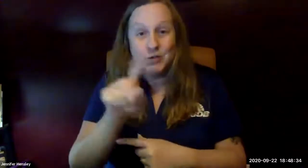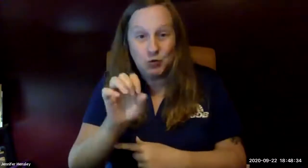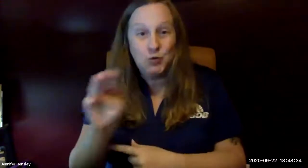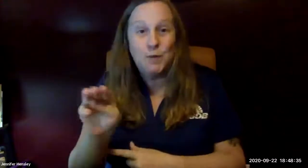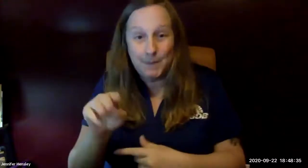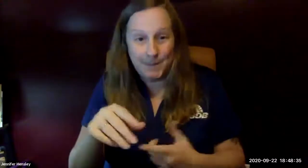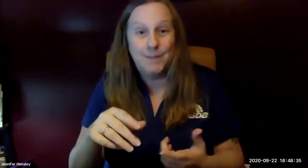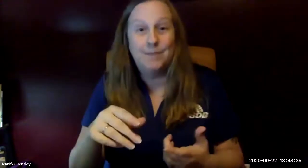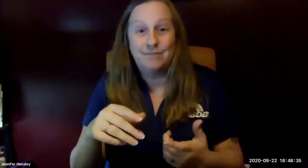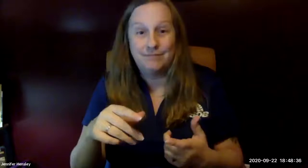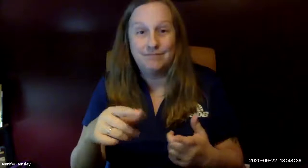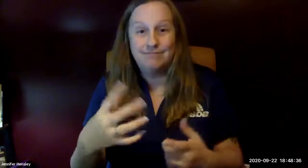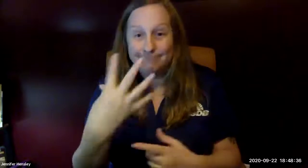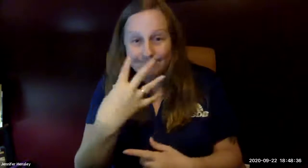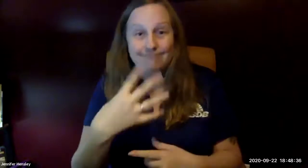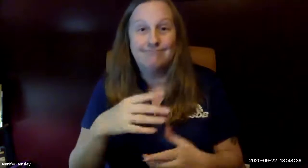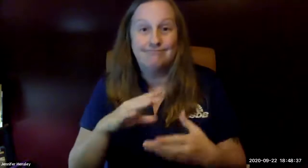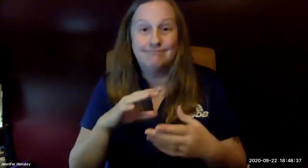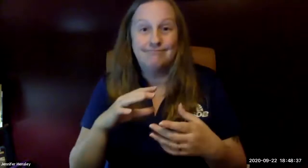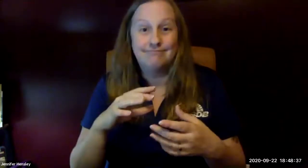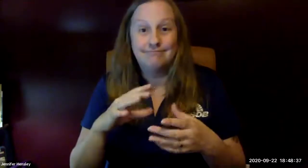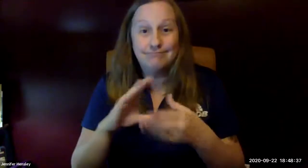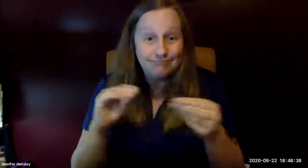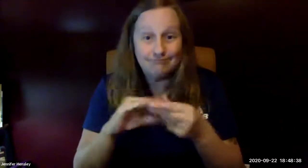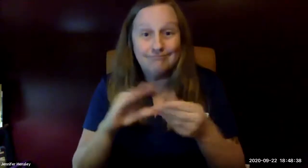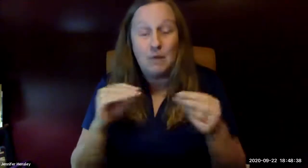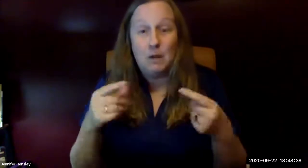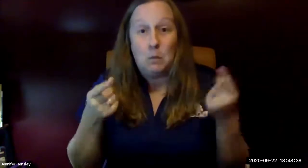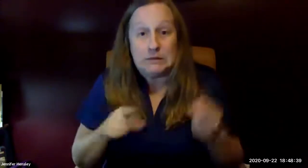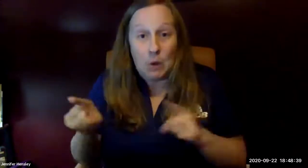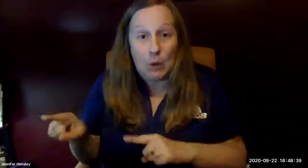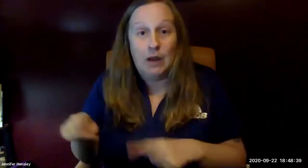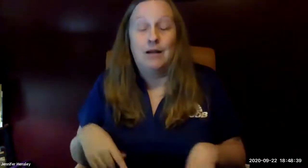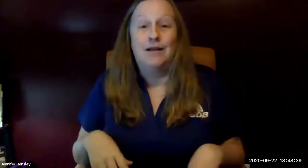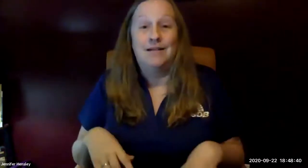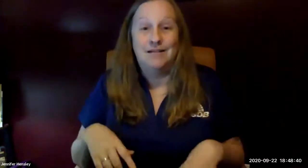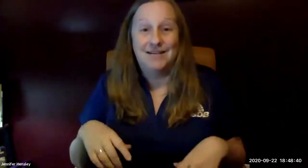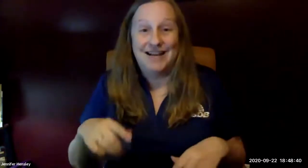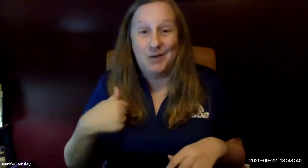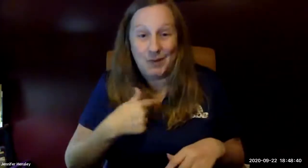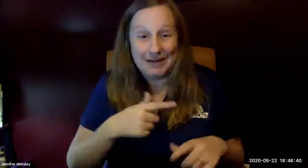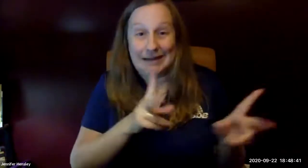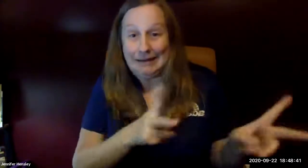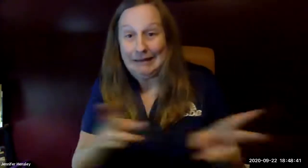so everyone did via zoom we did a recorded meeting they provided